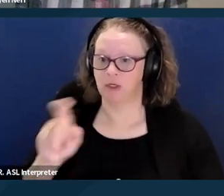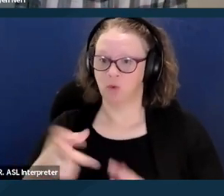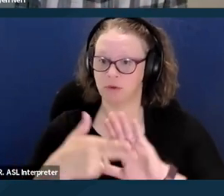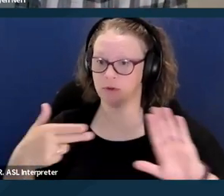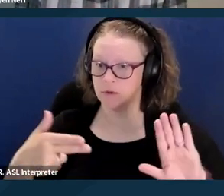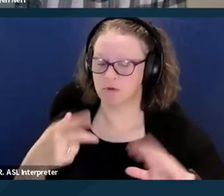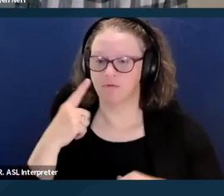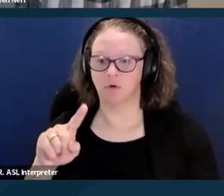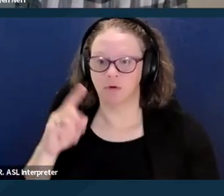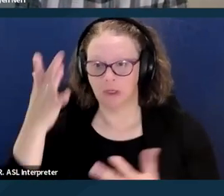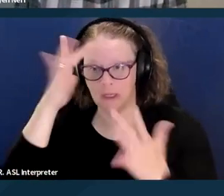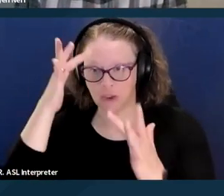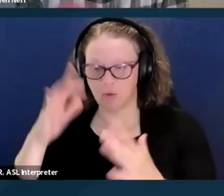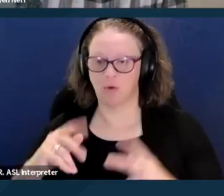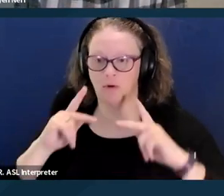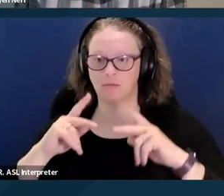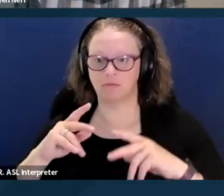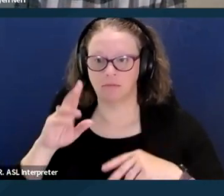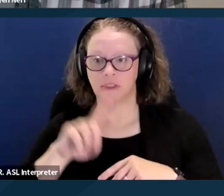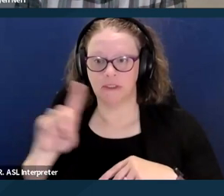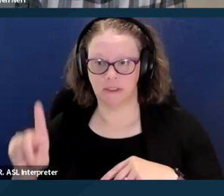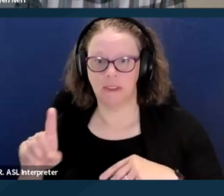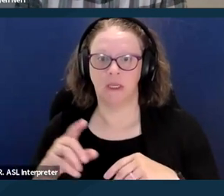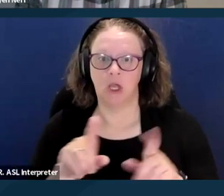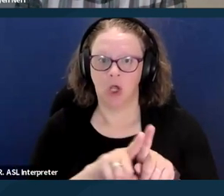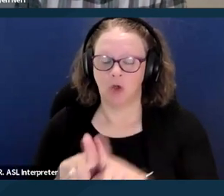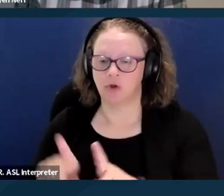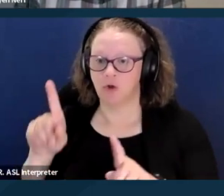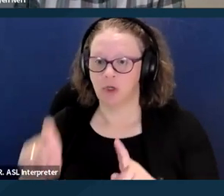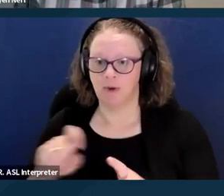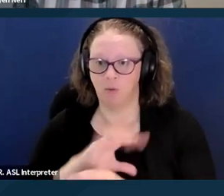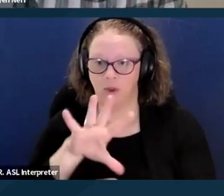Again, you need to be in one of the areas of the regional centers. There's 21 areas of that.